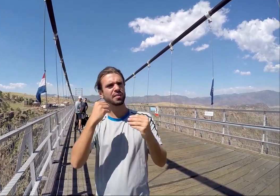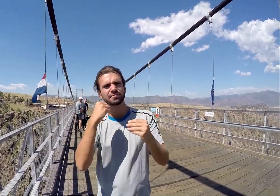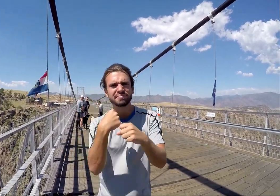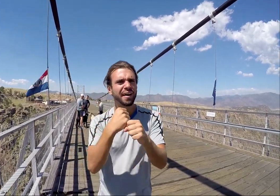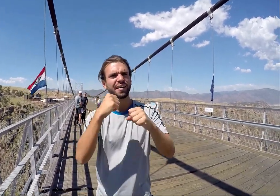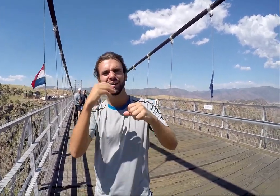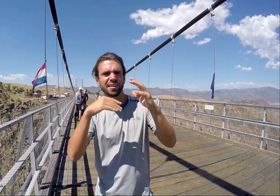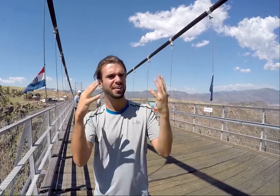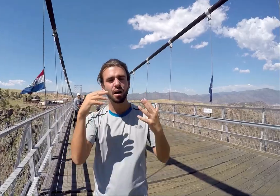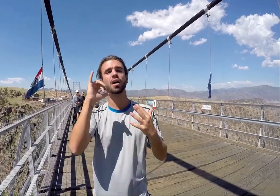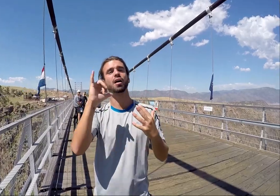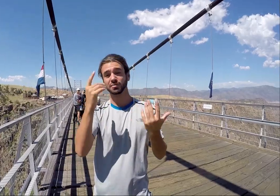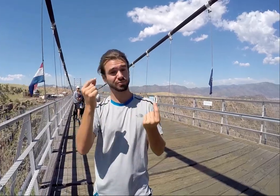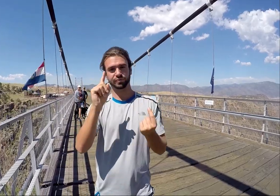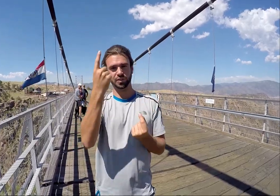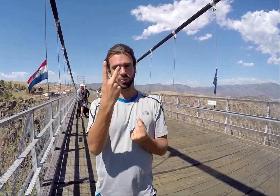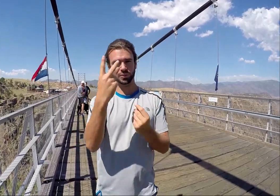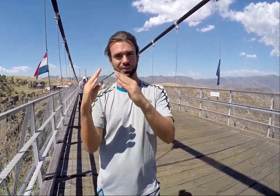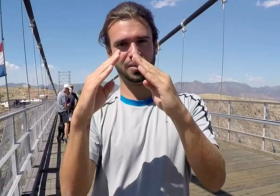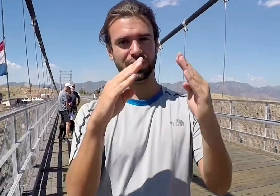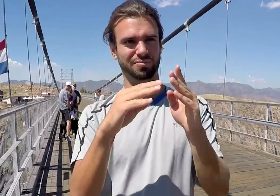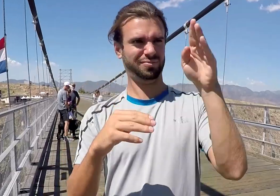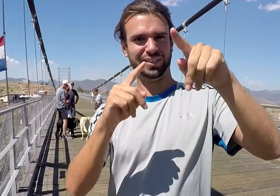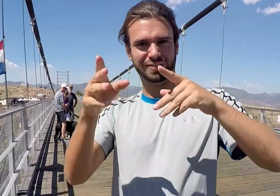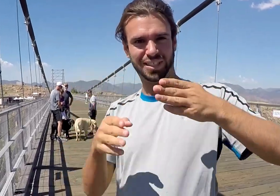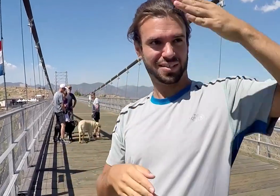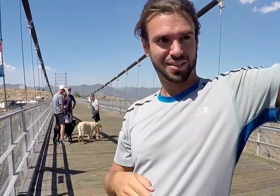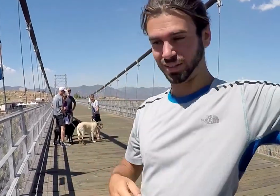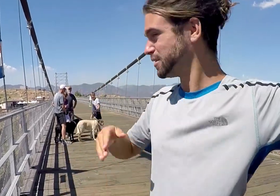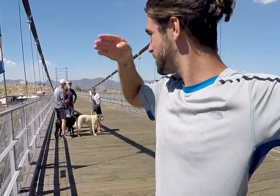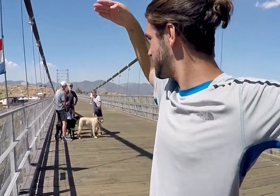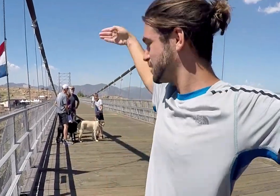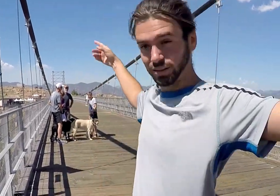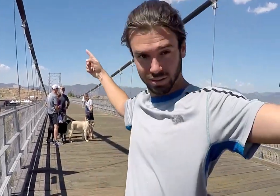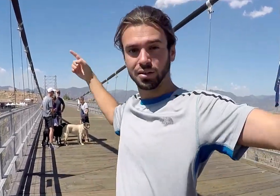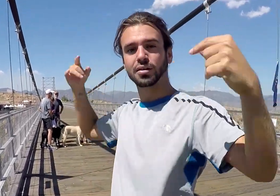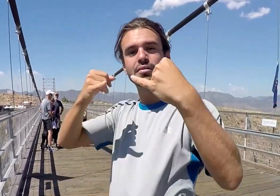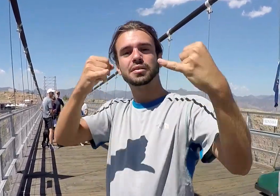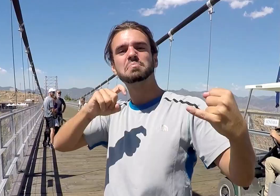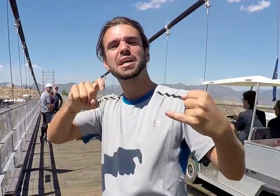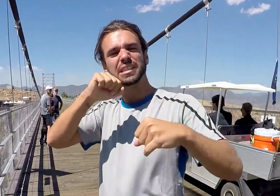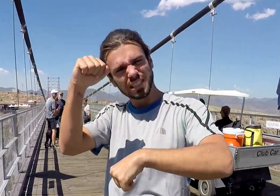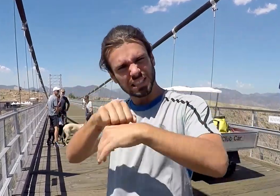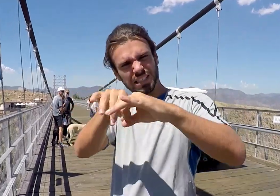How did they build this bridge? They built two towers on the different side. Then they attached a metal string to each other.